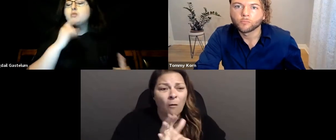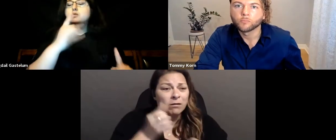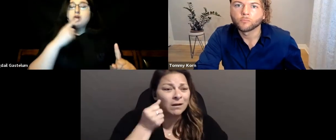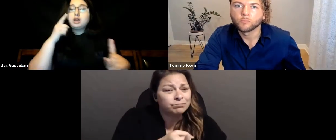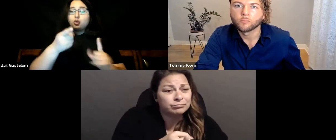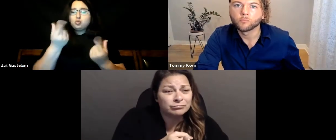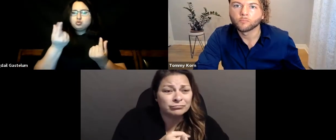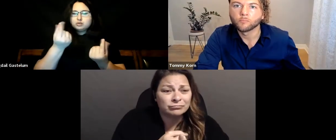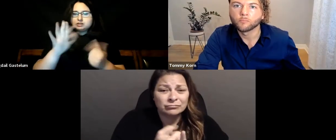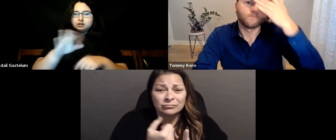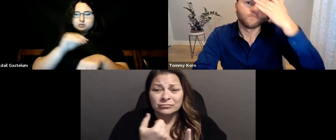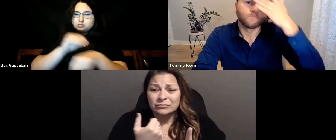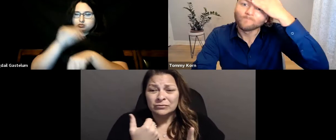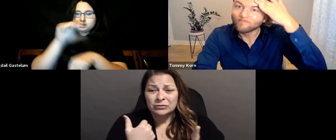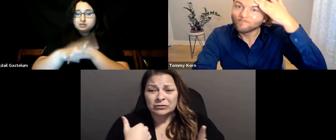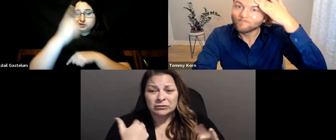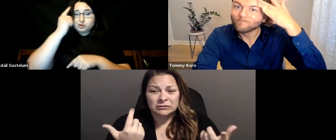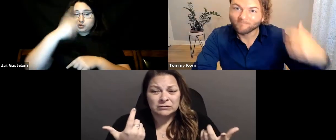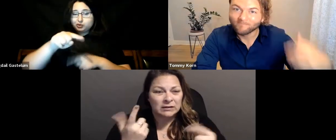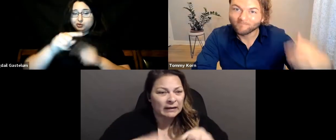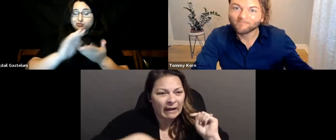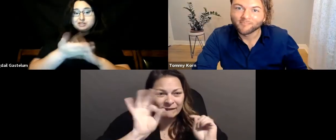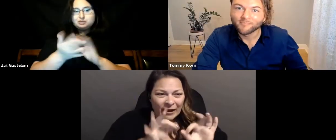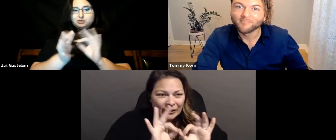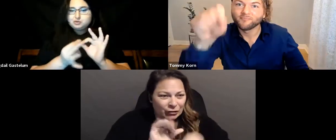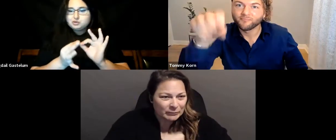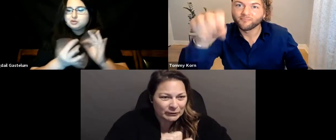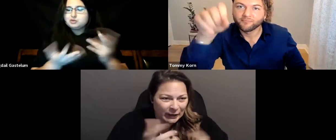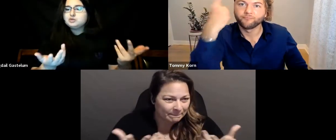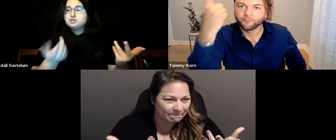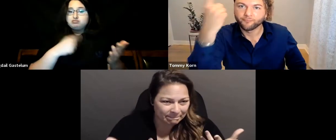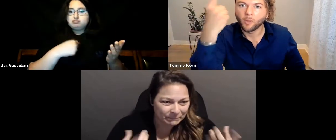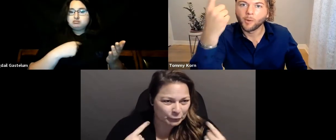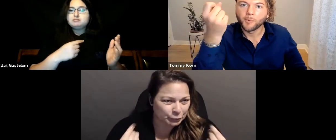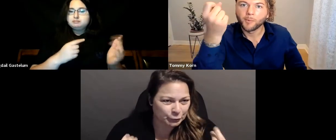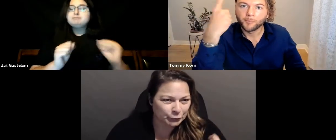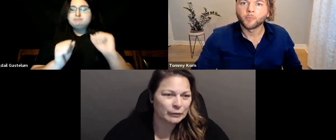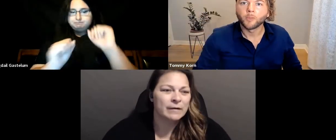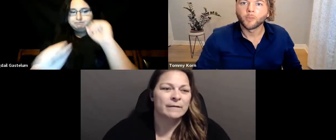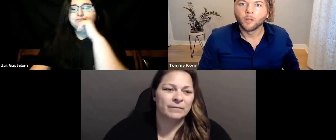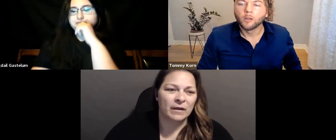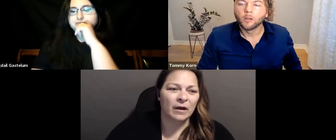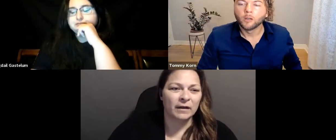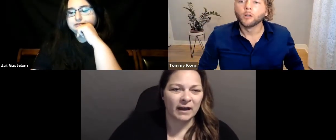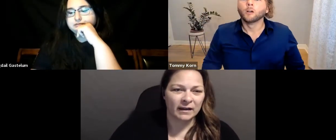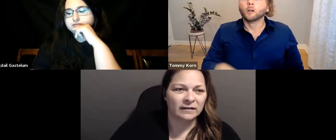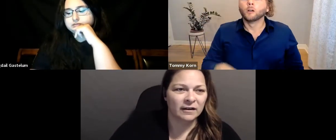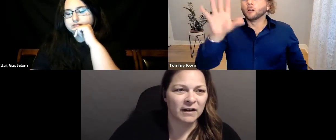[Bigdail] Right. “What is your advice for those who are becoming interpreters?” [Suzette] --but COVID has made it harder to find interpreting jobs; what should I do?” [Tommy] Got it. I understand what you’re asking now.